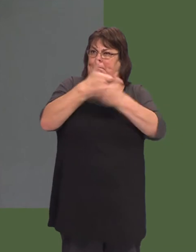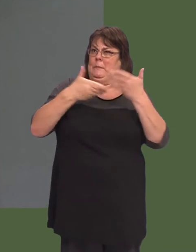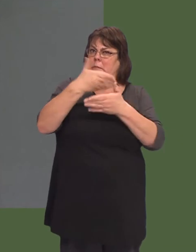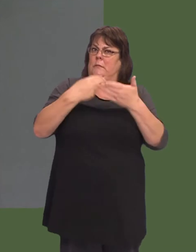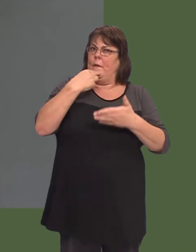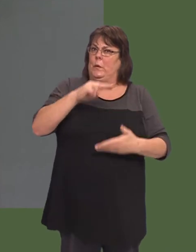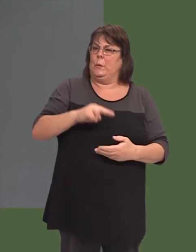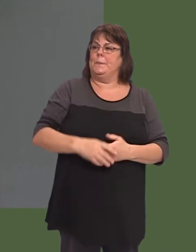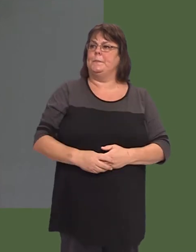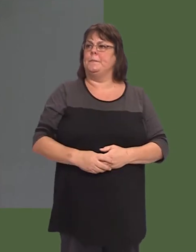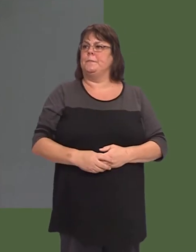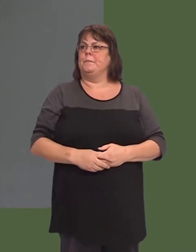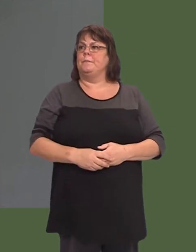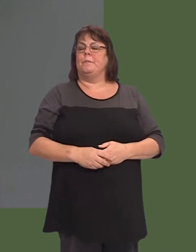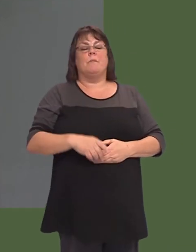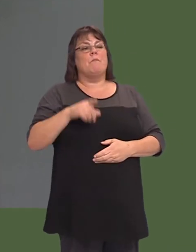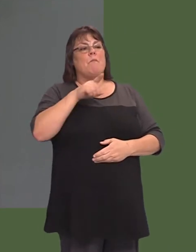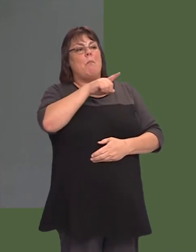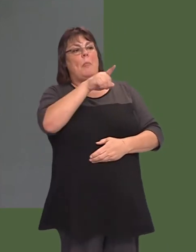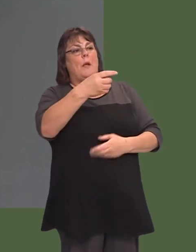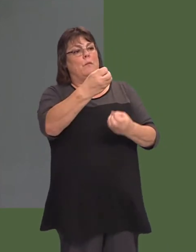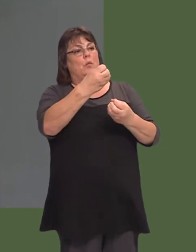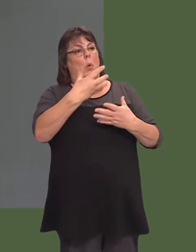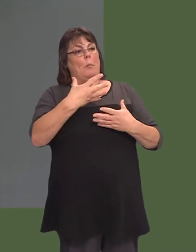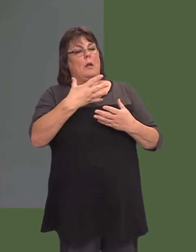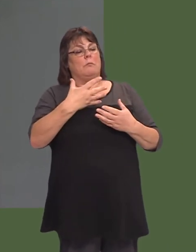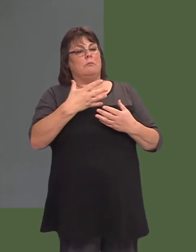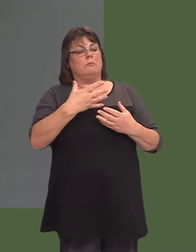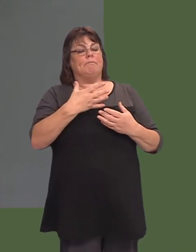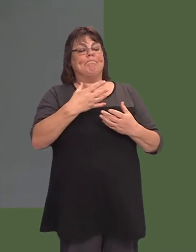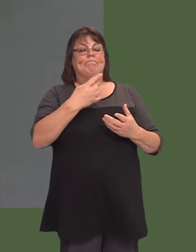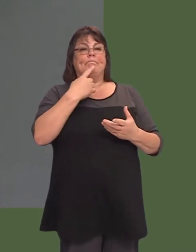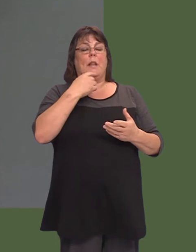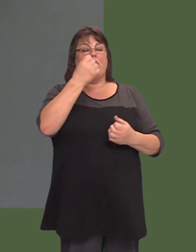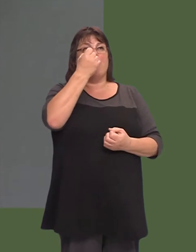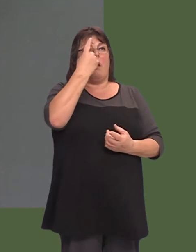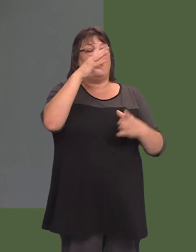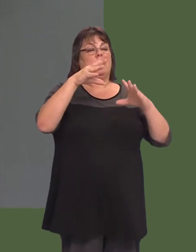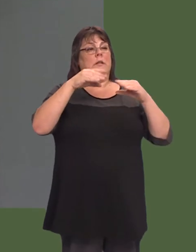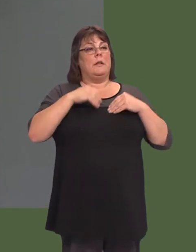What I was told quite clearly is that they recognise that they have recruitment problems